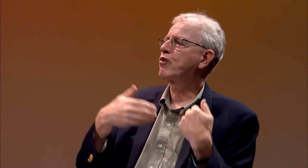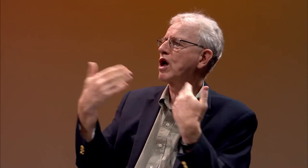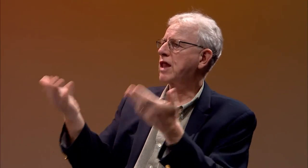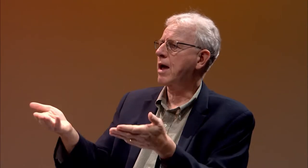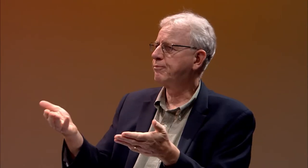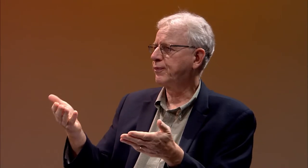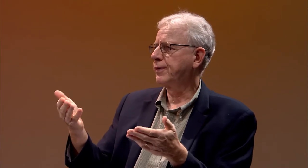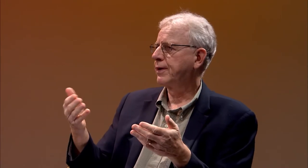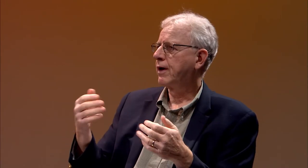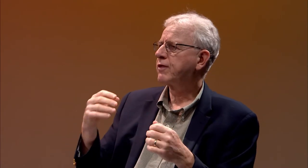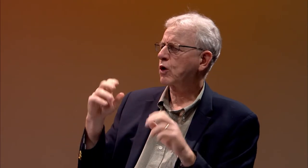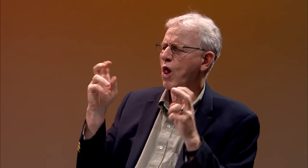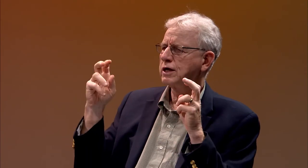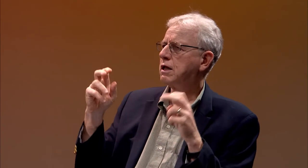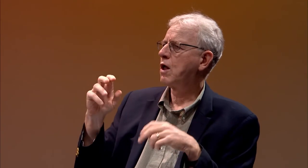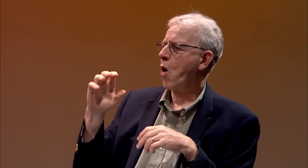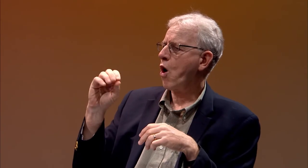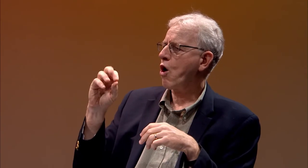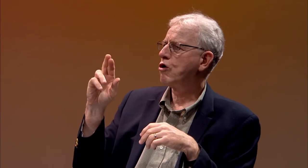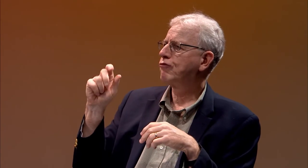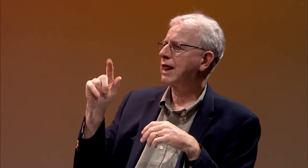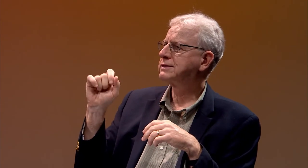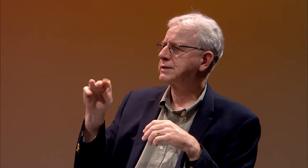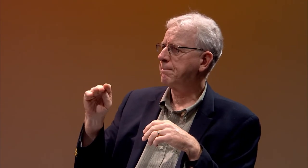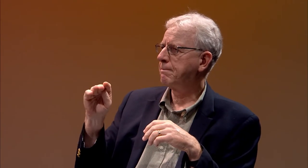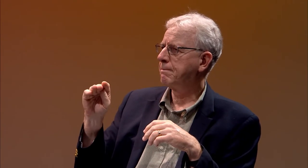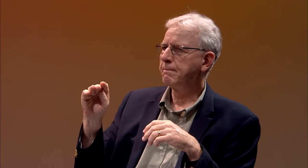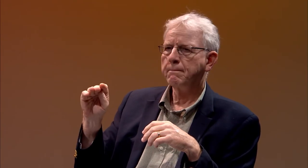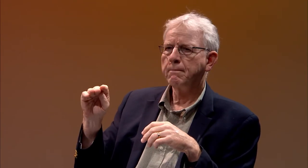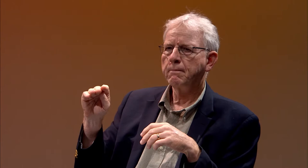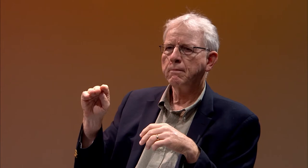He believed that deaf children could be taught to speak better, and proposed oralism